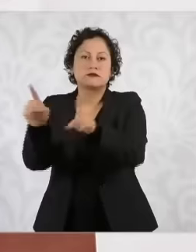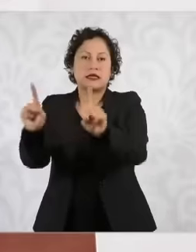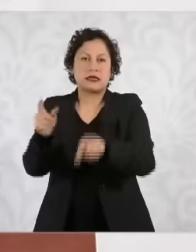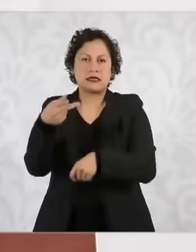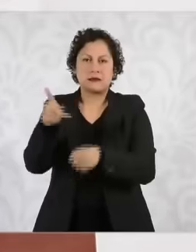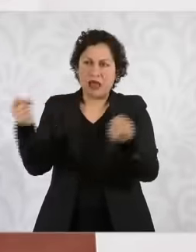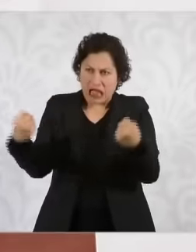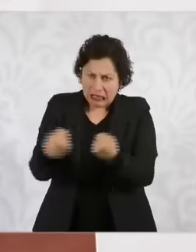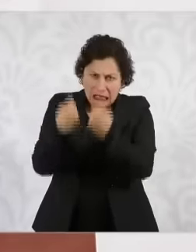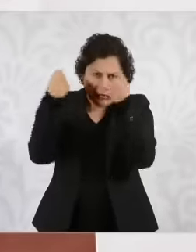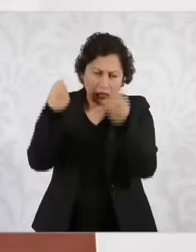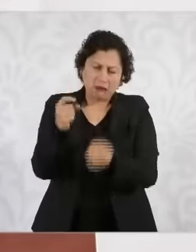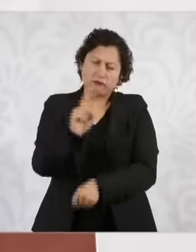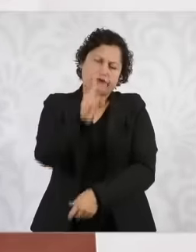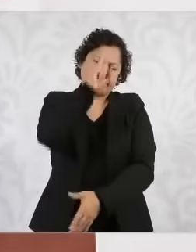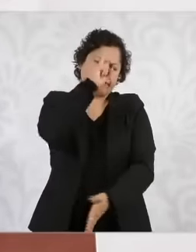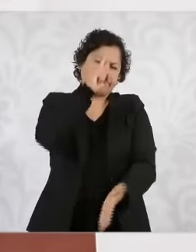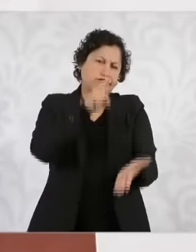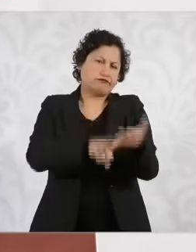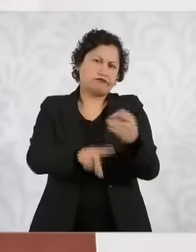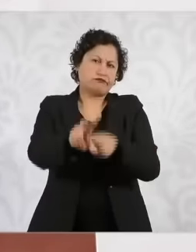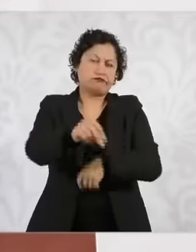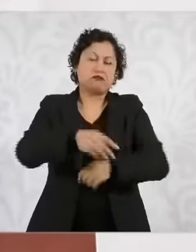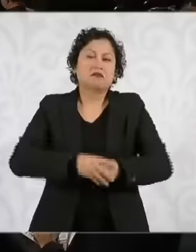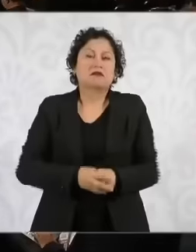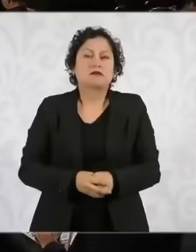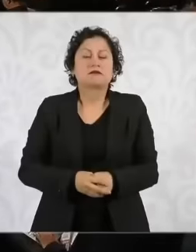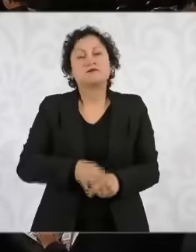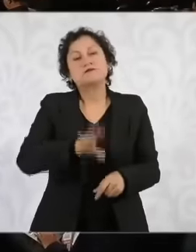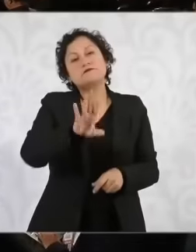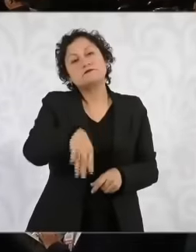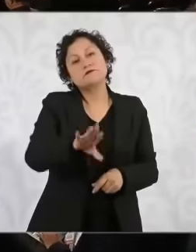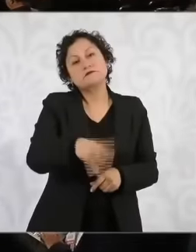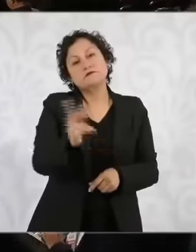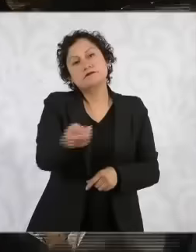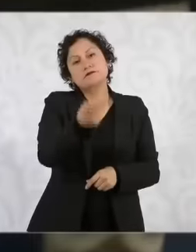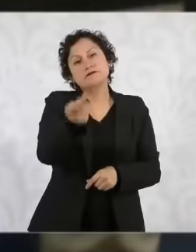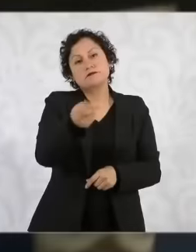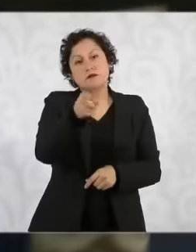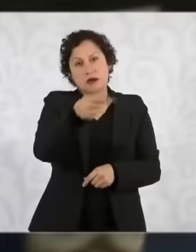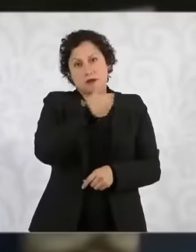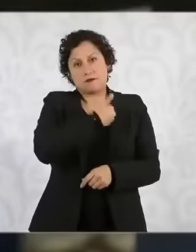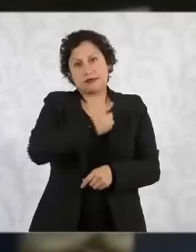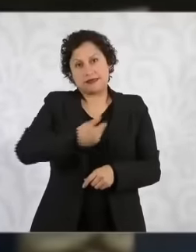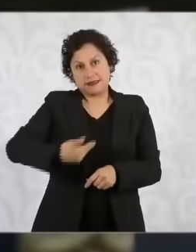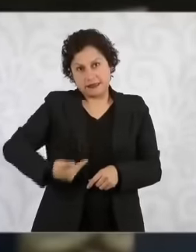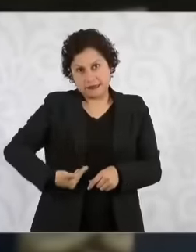that in that sense when would the Executive already have the names or would make them known